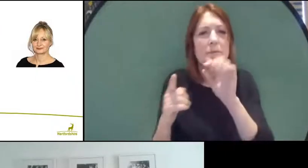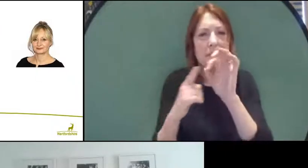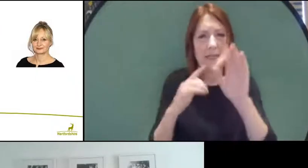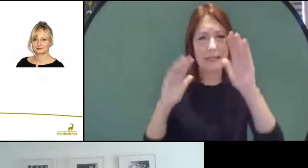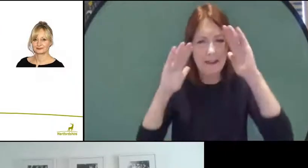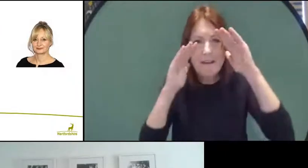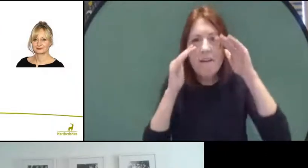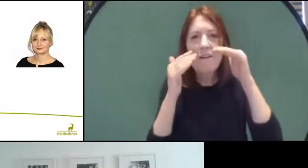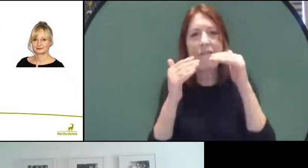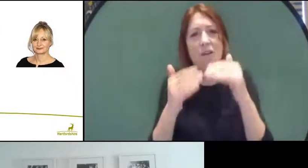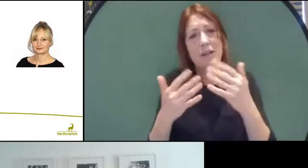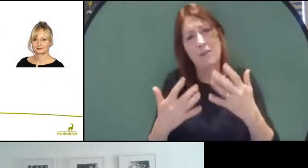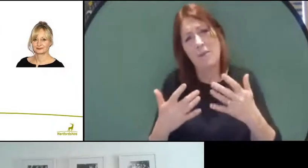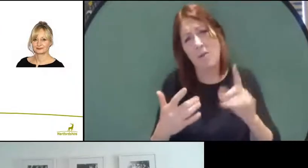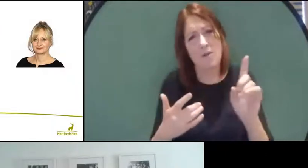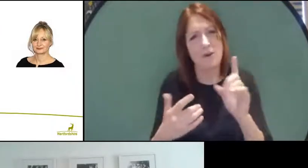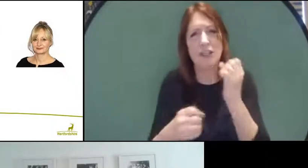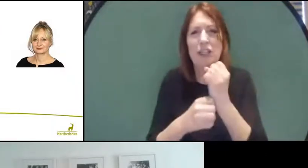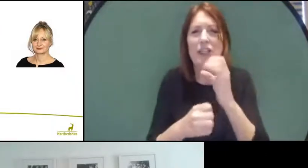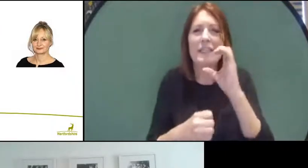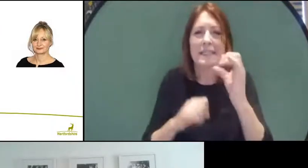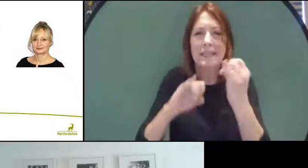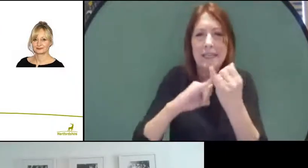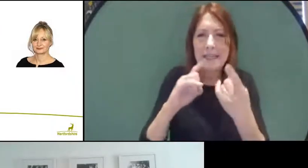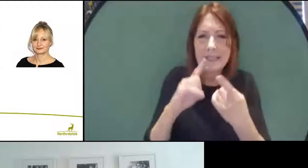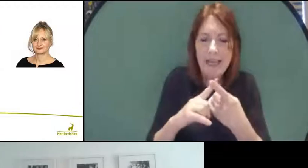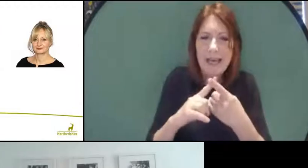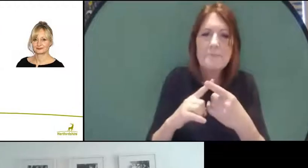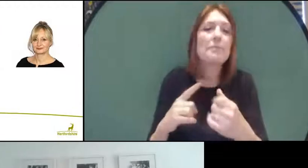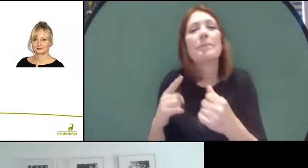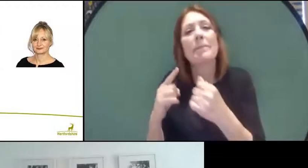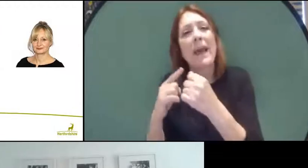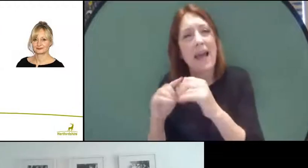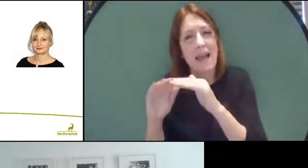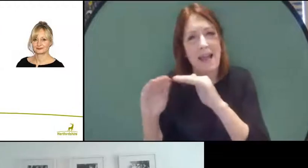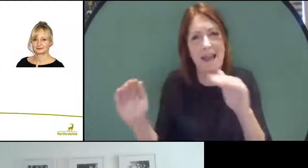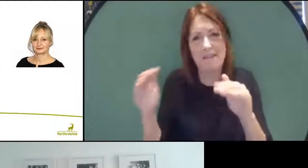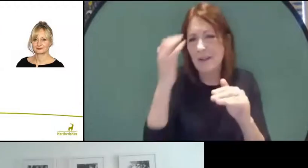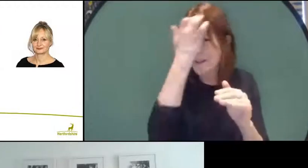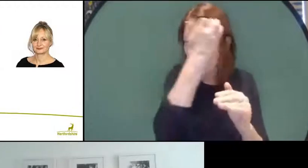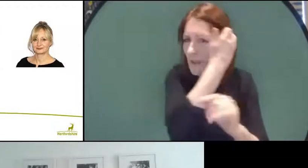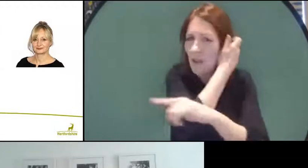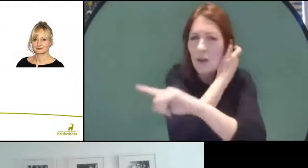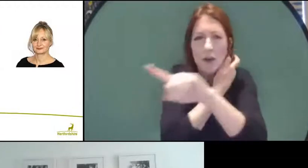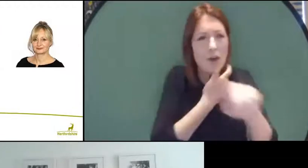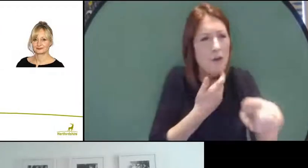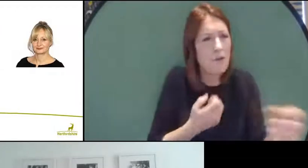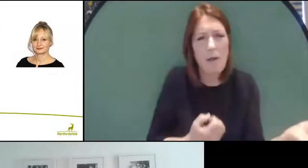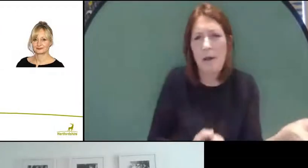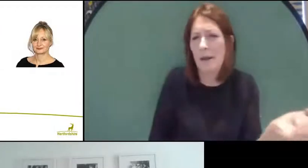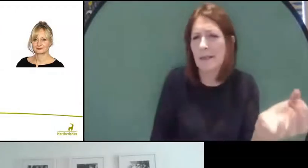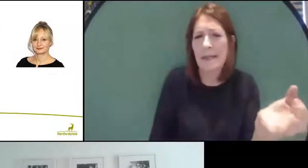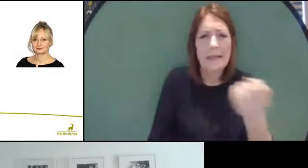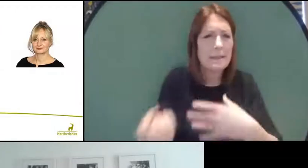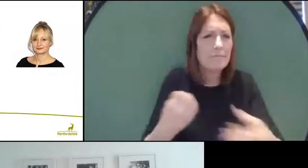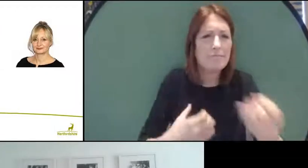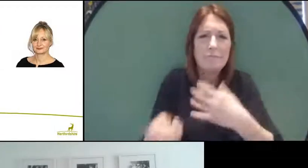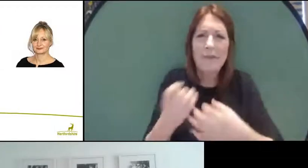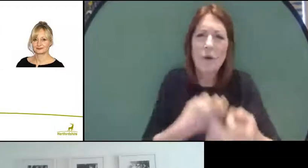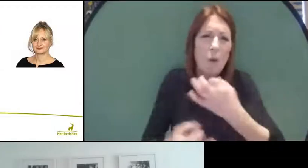at the moment GCSE and A-Levels. There's been a lot of questions that you've submitted regarding GCSE and A-Levels and the curriculum generally,